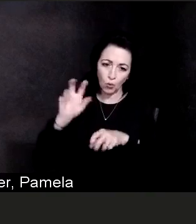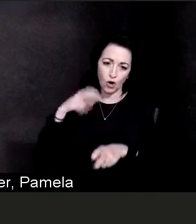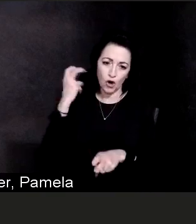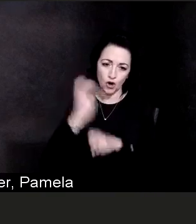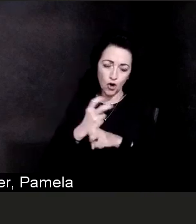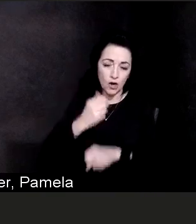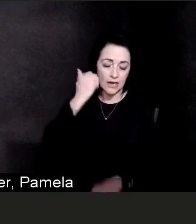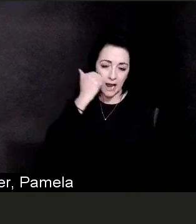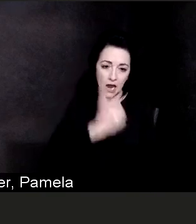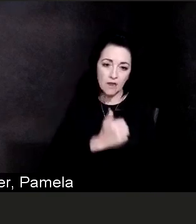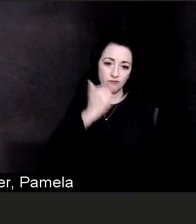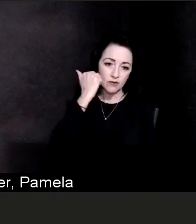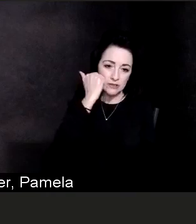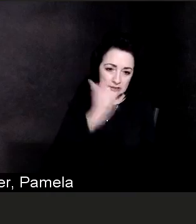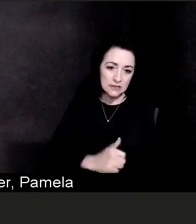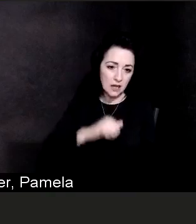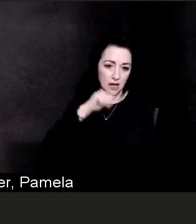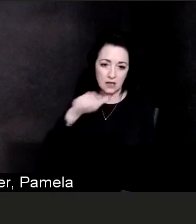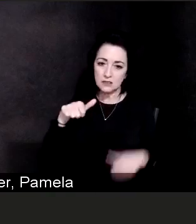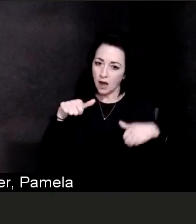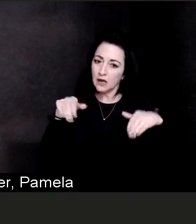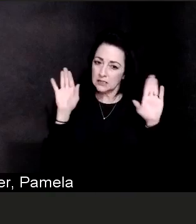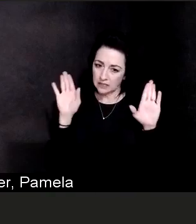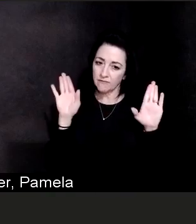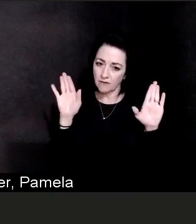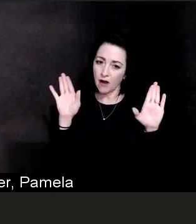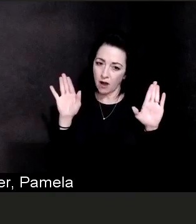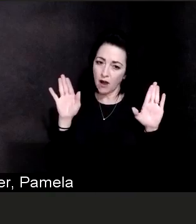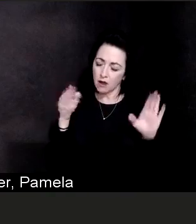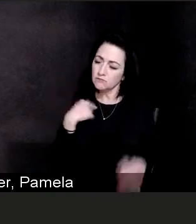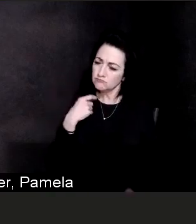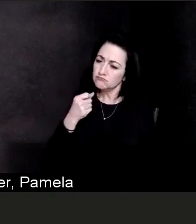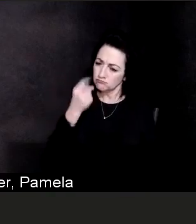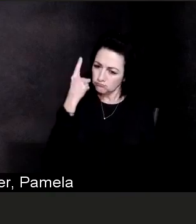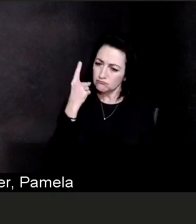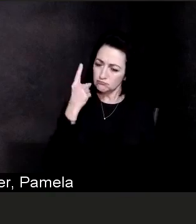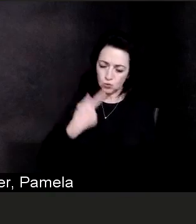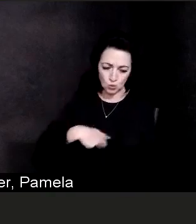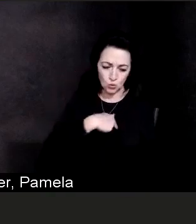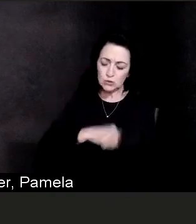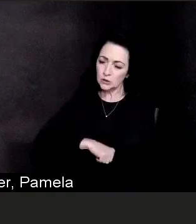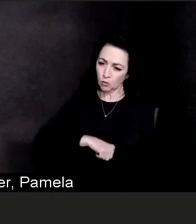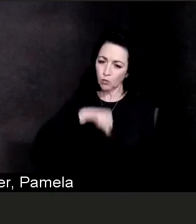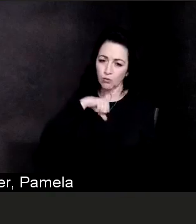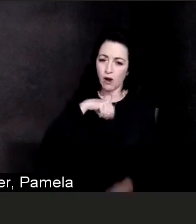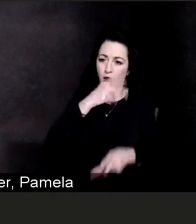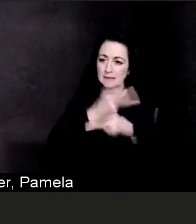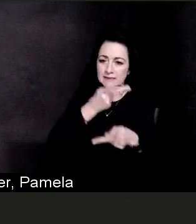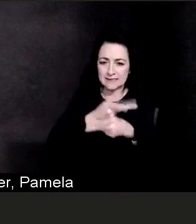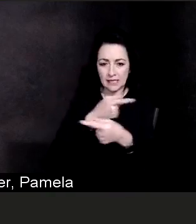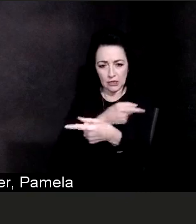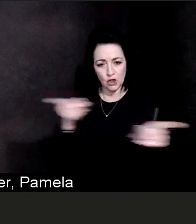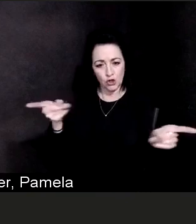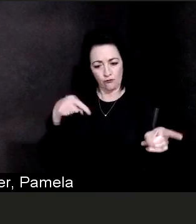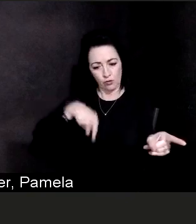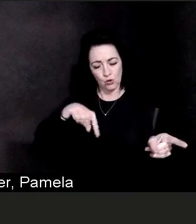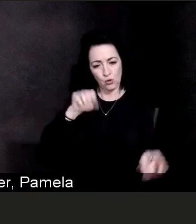We recognize that it is a privilege to be your healthcare provider here in Sussex County, but it has been hard for my team.